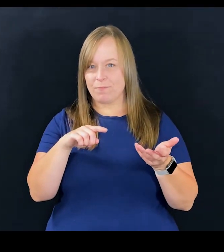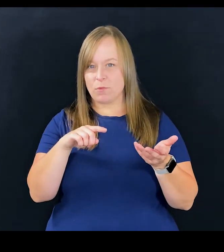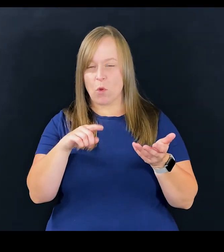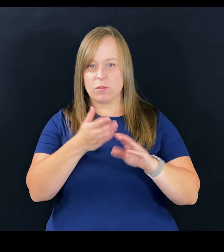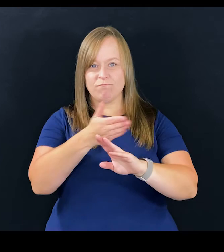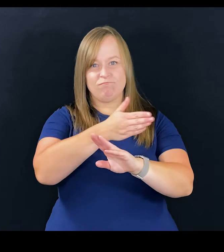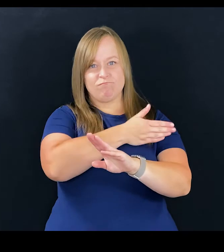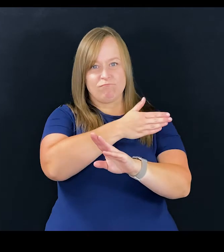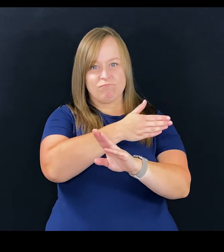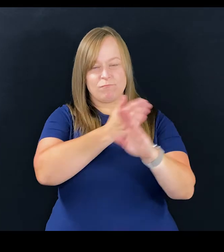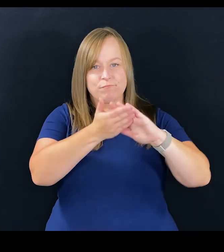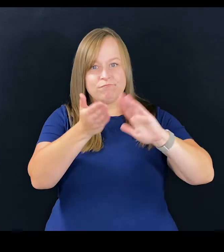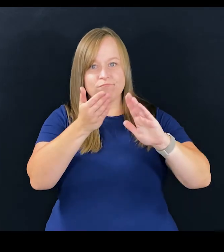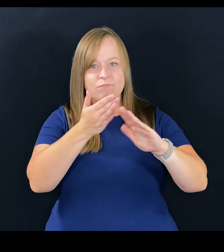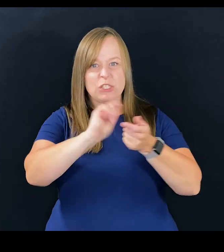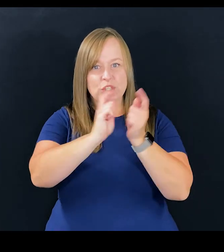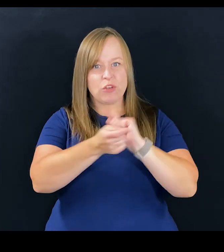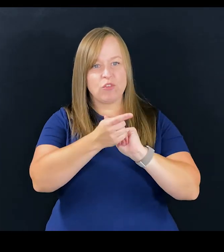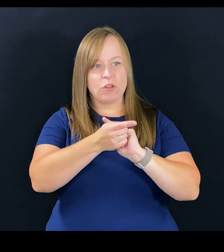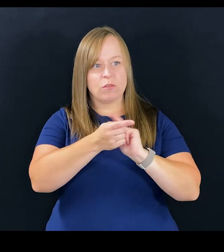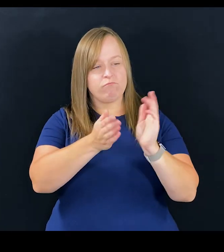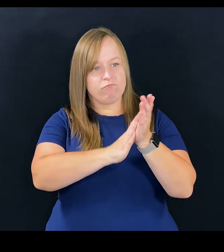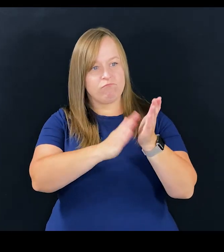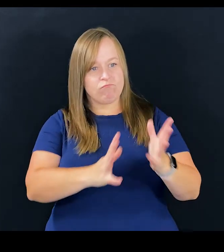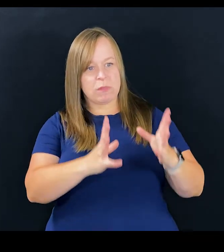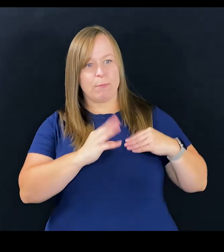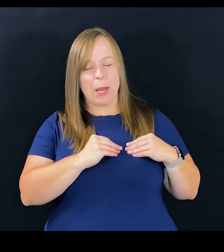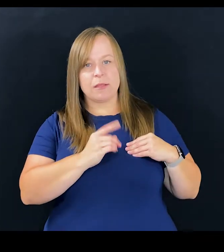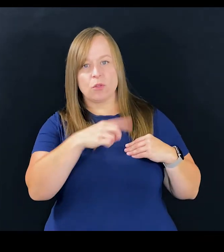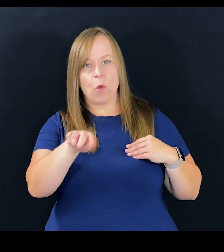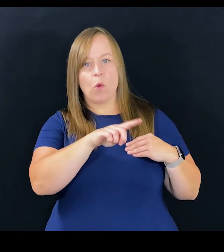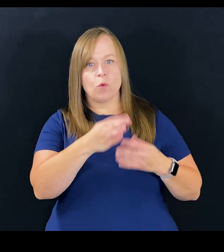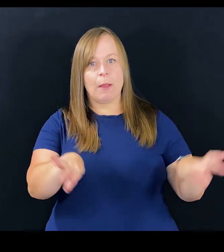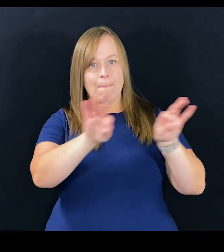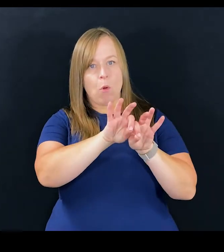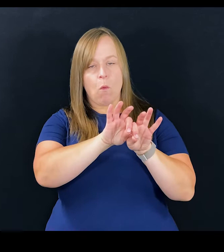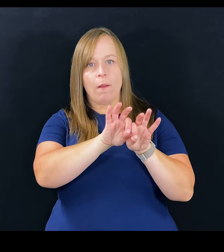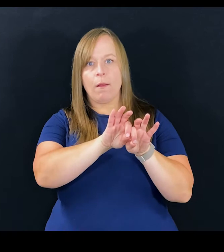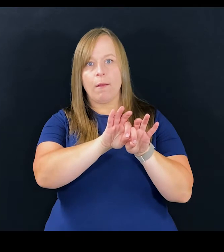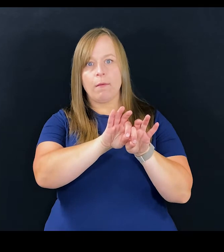trail runners before us, that have made changes, we need to embrace how important that is.